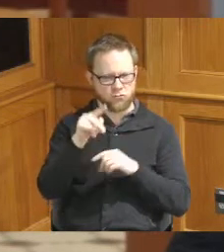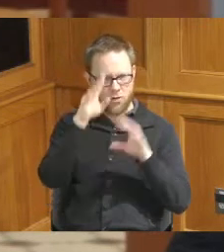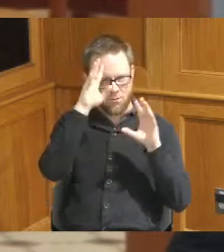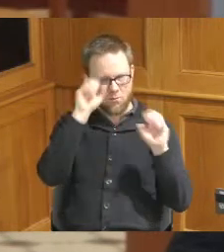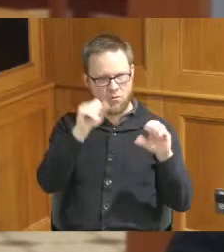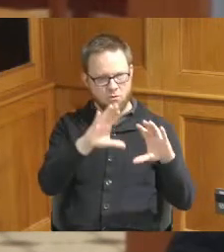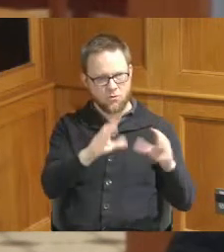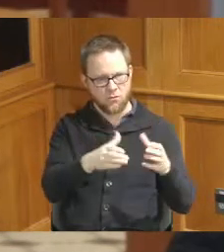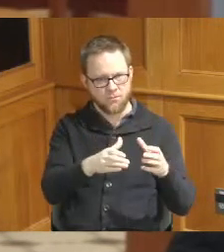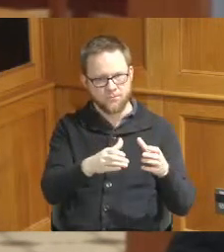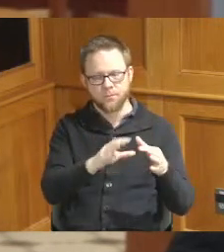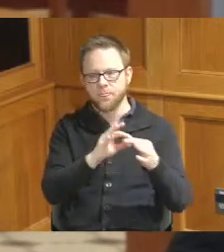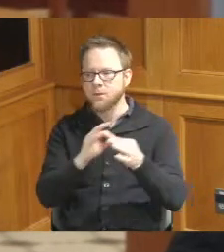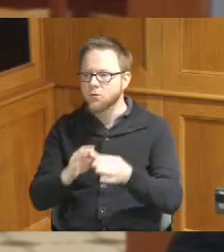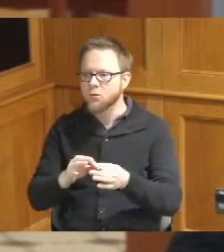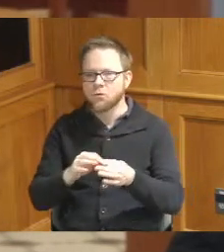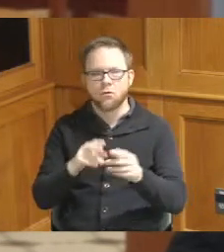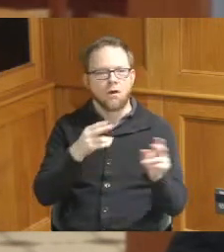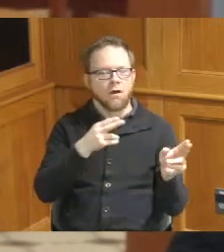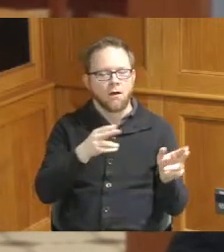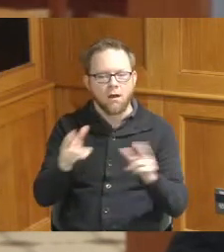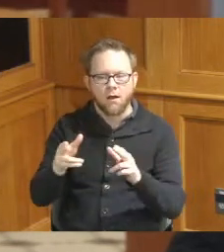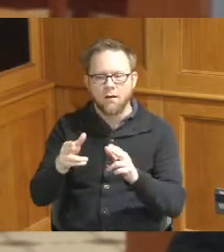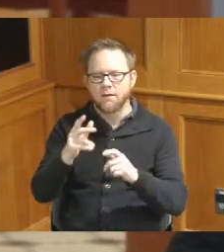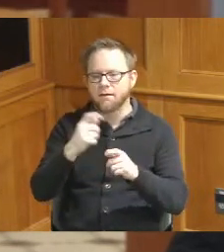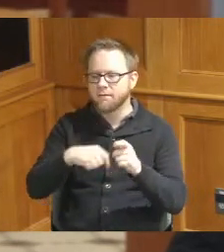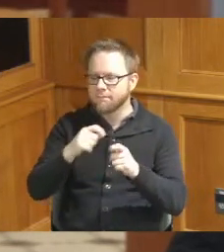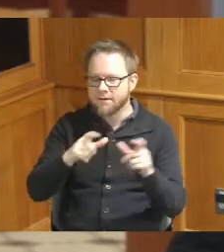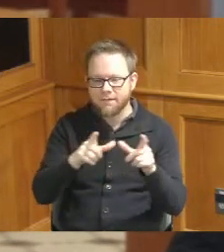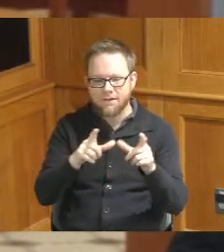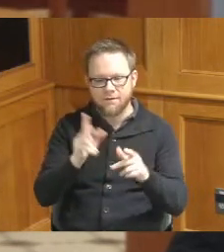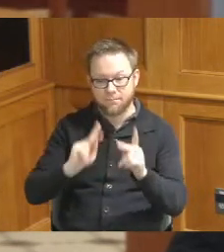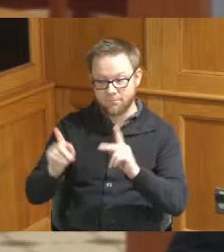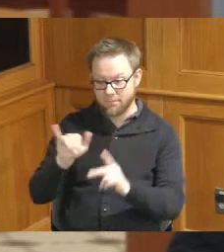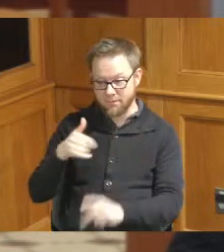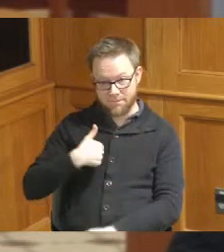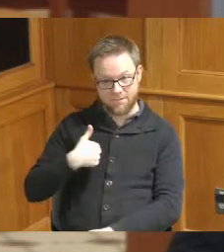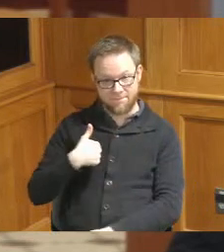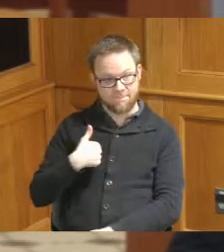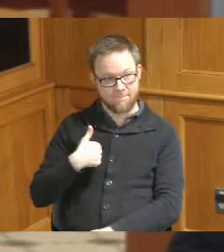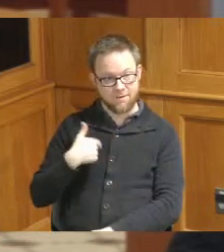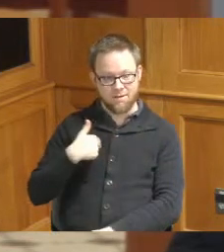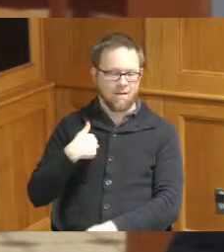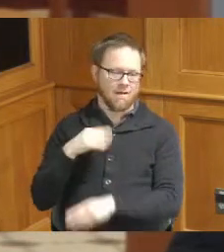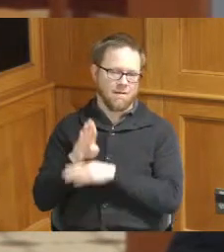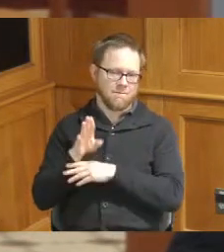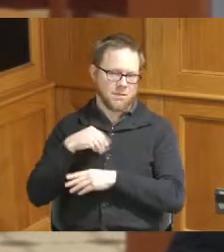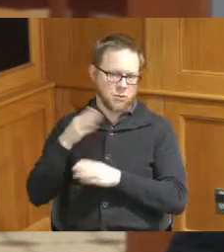to hunting and fishing licenses where people like myself that were as a business owner that I sold